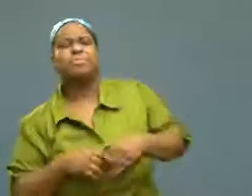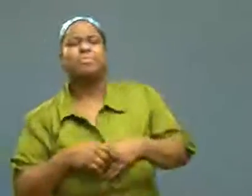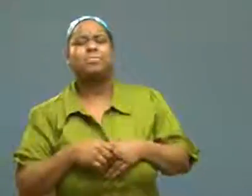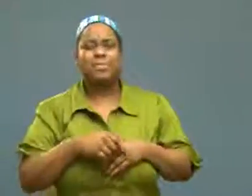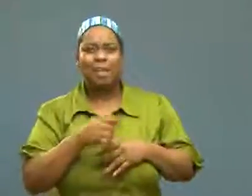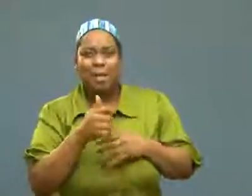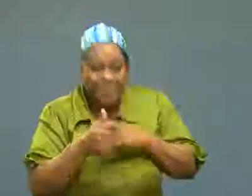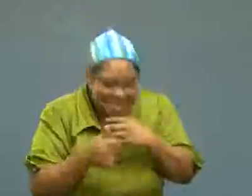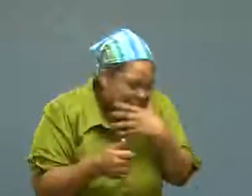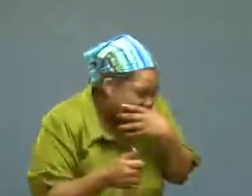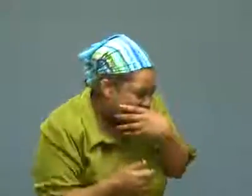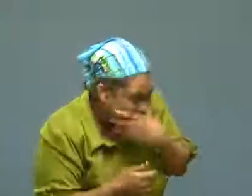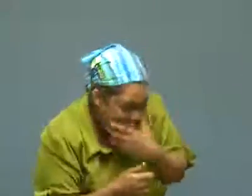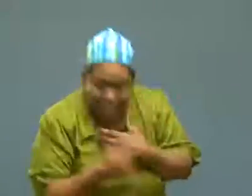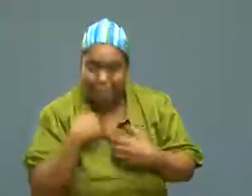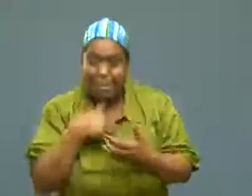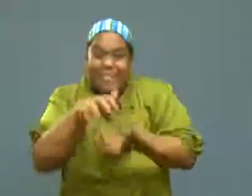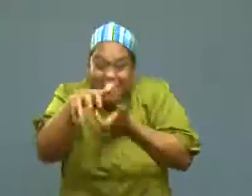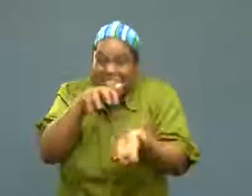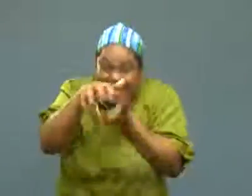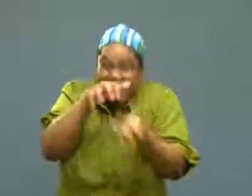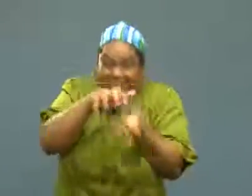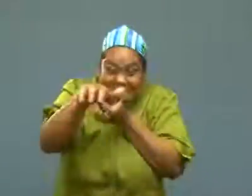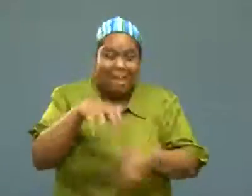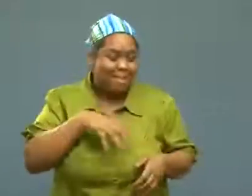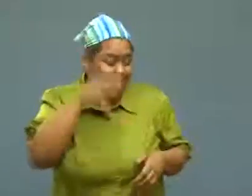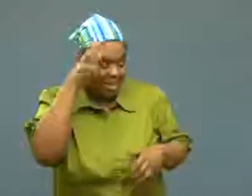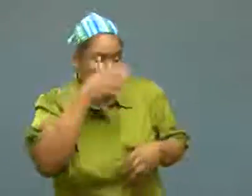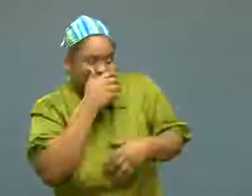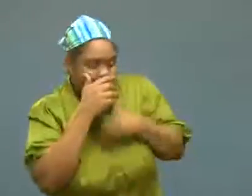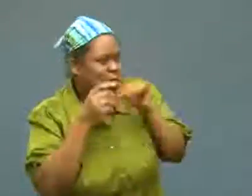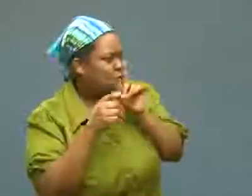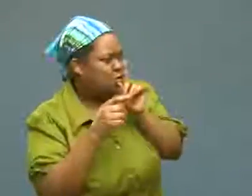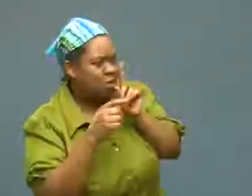We laughed, he told me, "Shhh!"